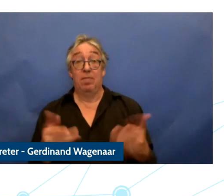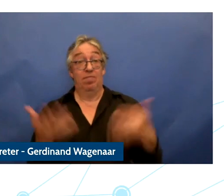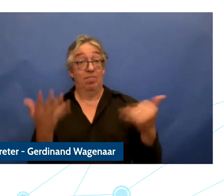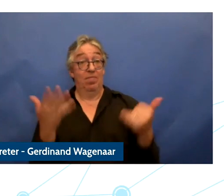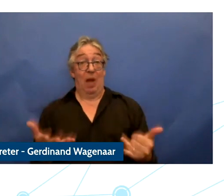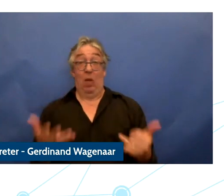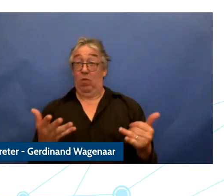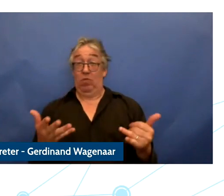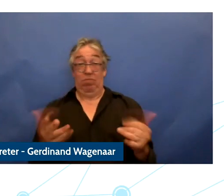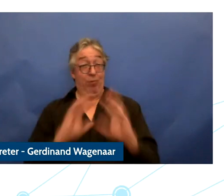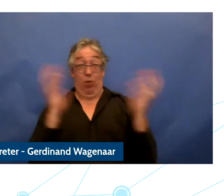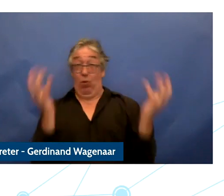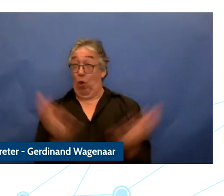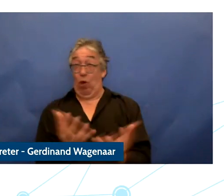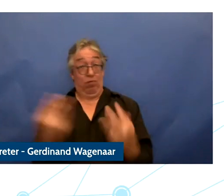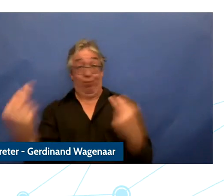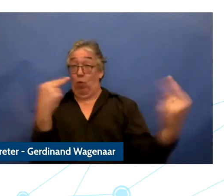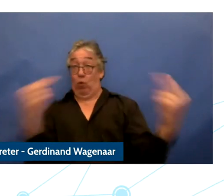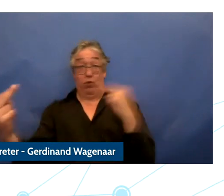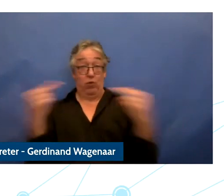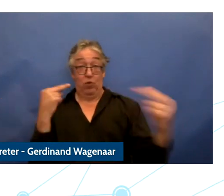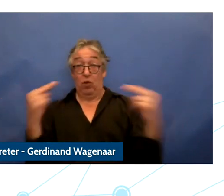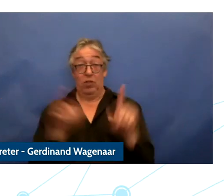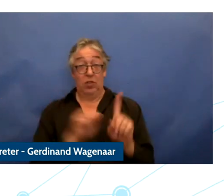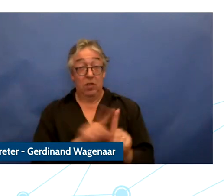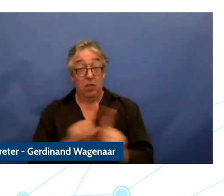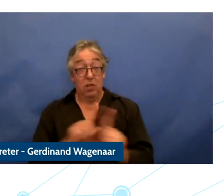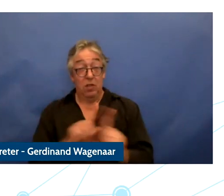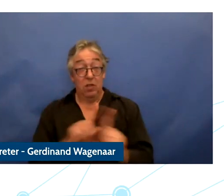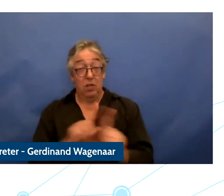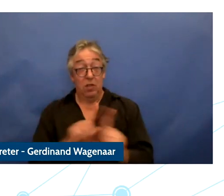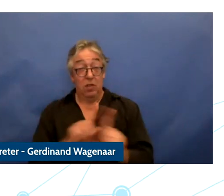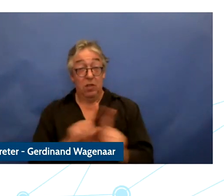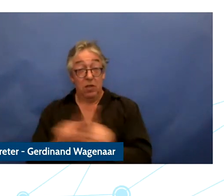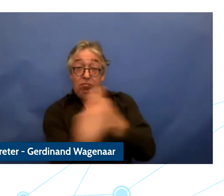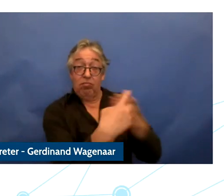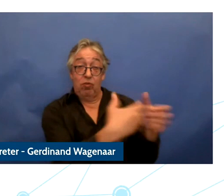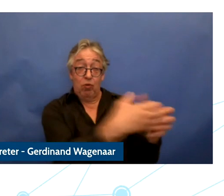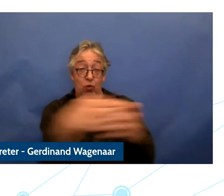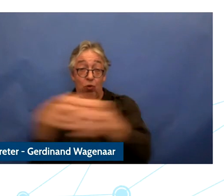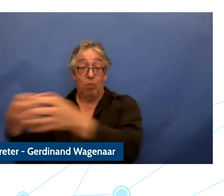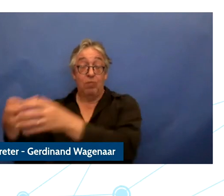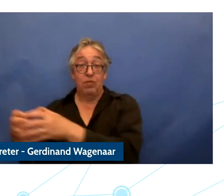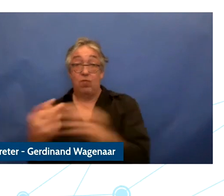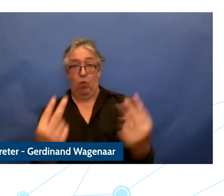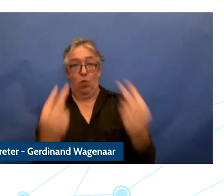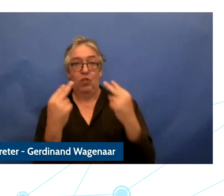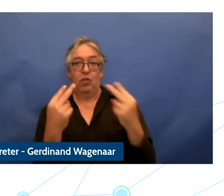we have got colleagues from all over the world who represent a range of different stakeholders groups and I think